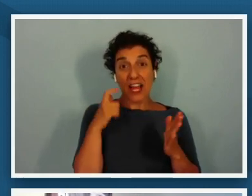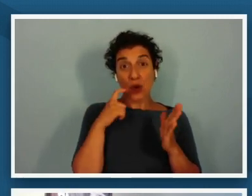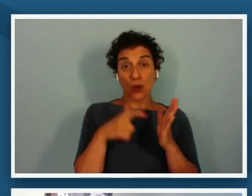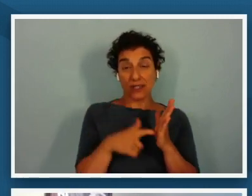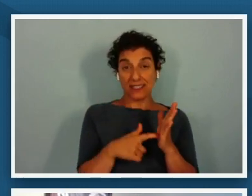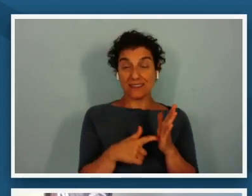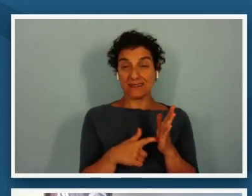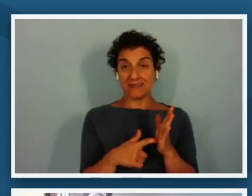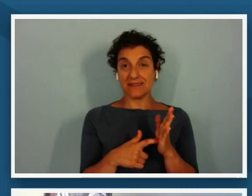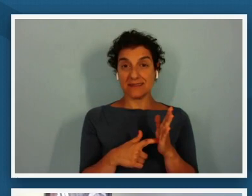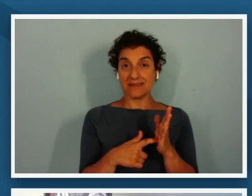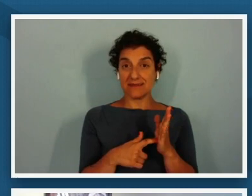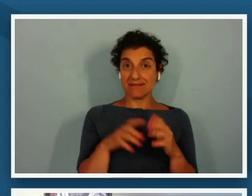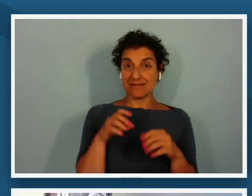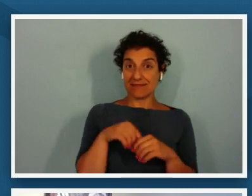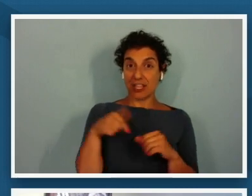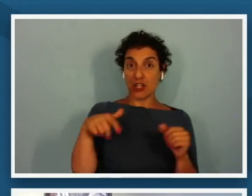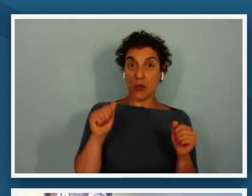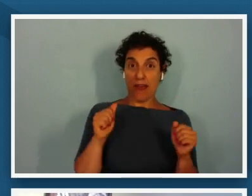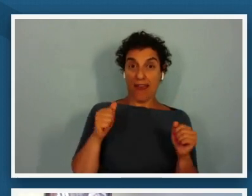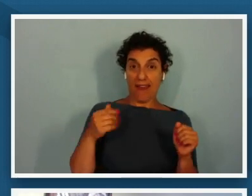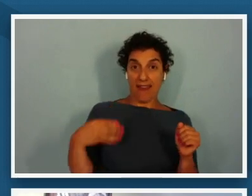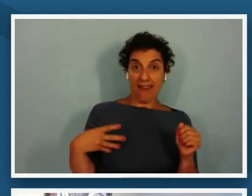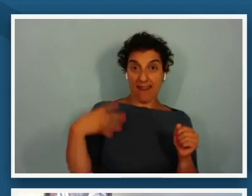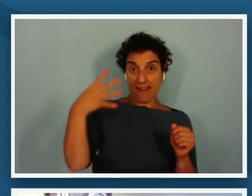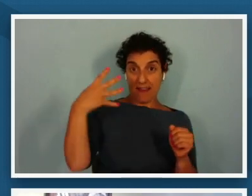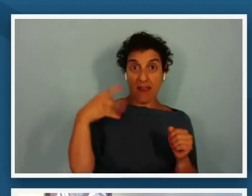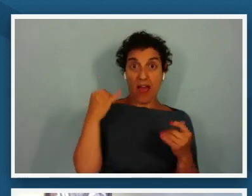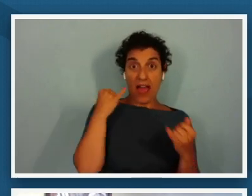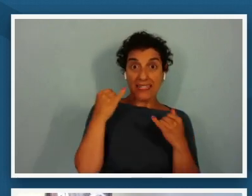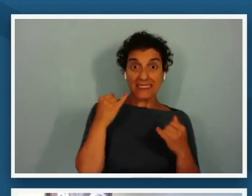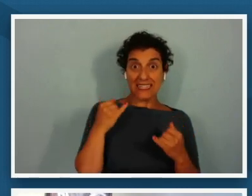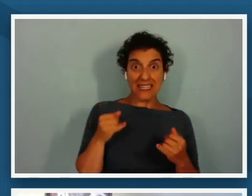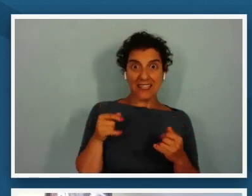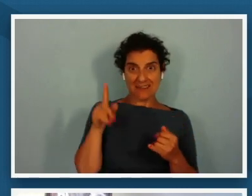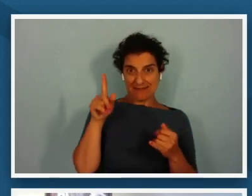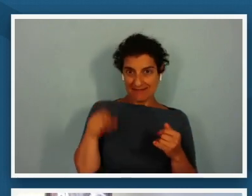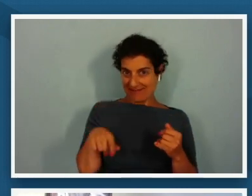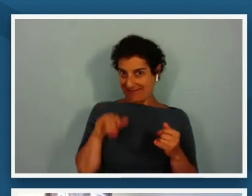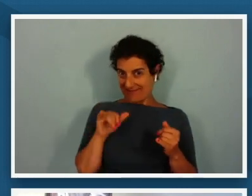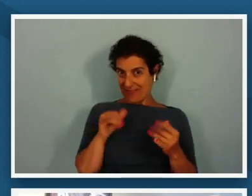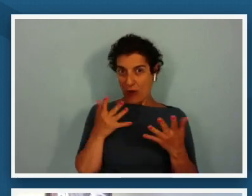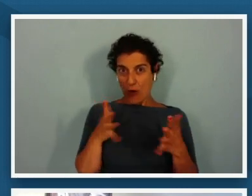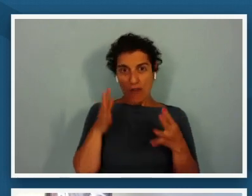in the q a that ideas were already